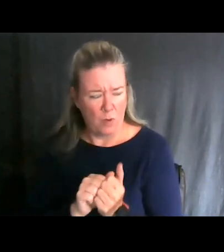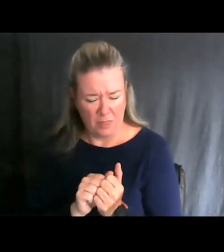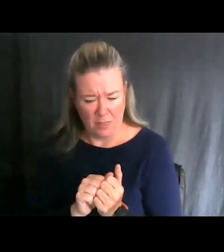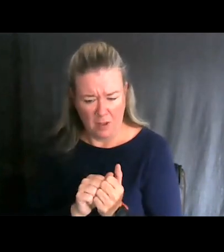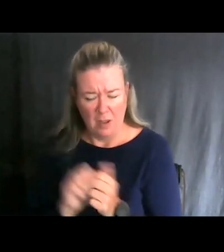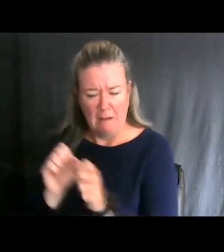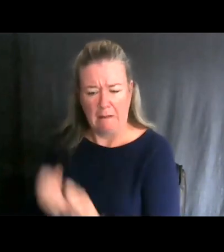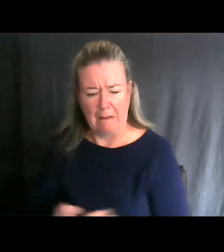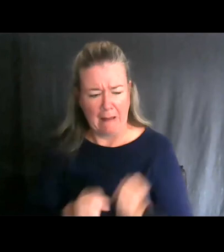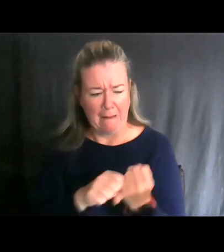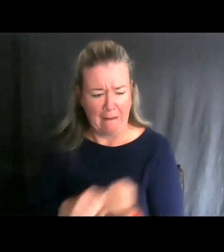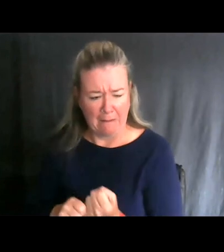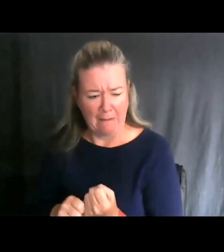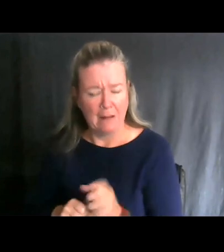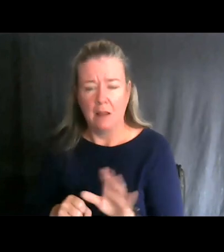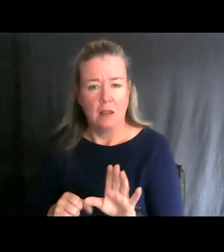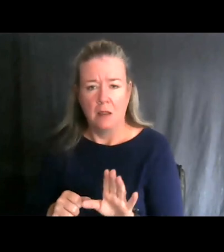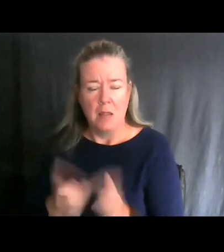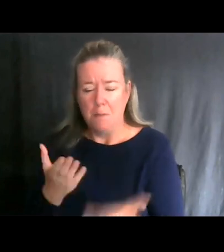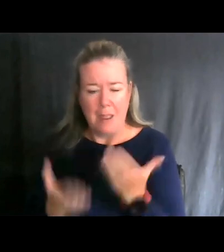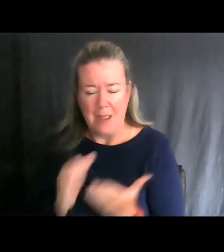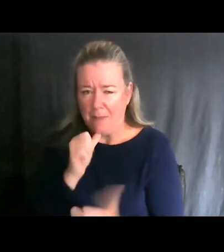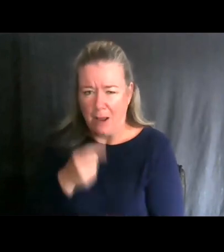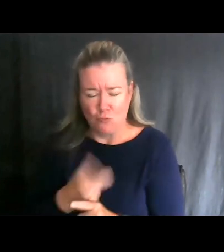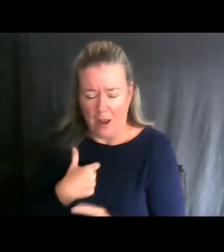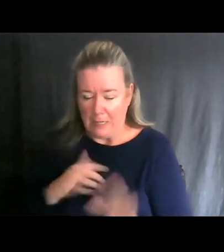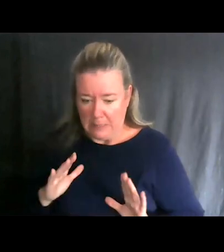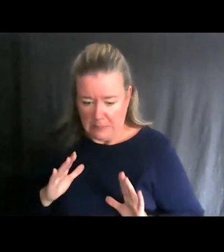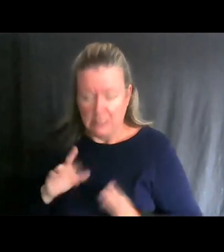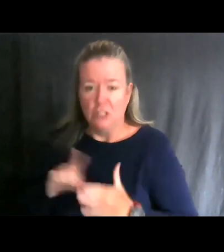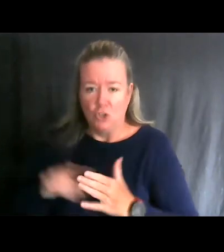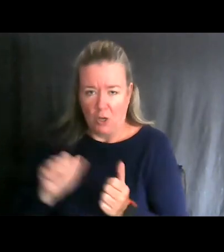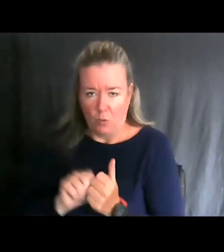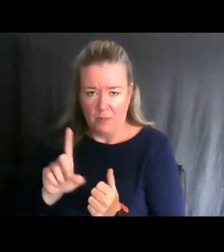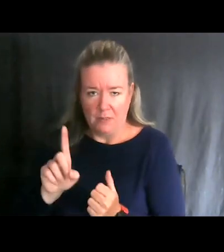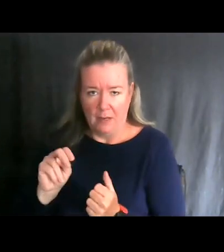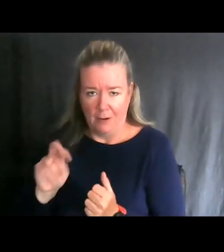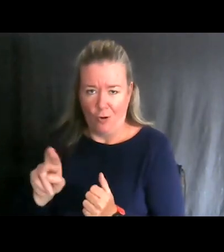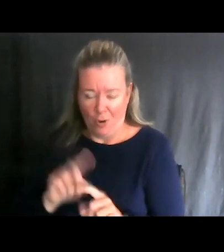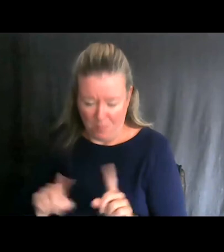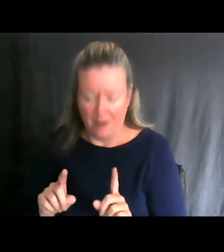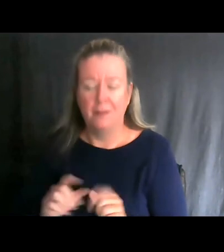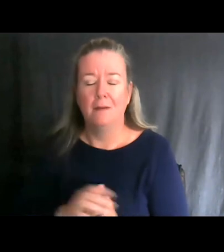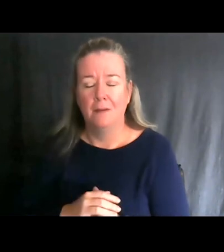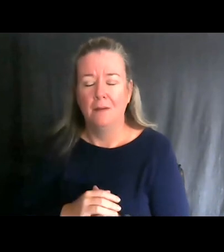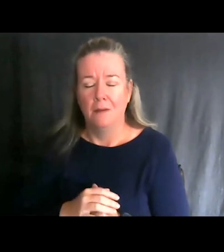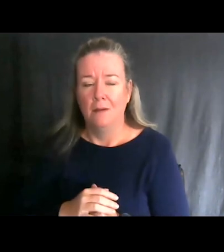Don’t quote me, you might want to check with the DNR specifically, but this certificate